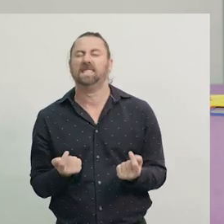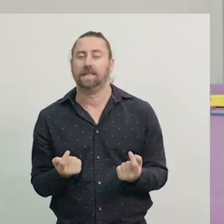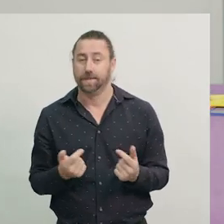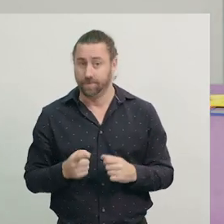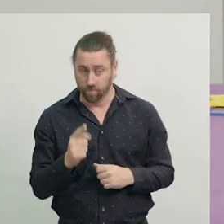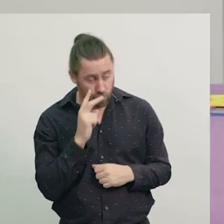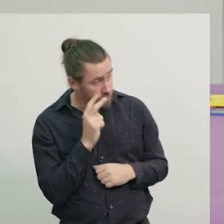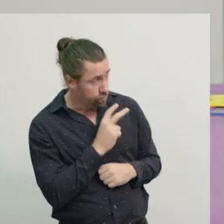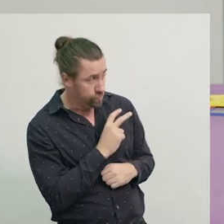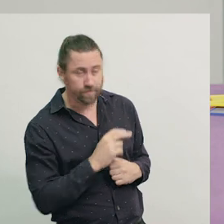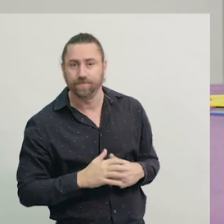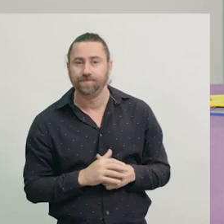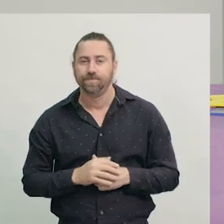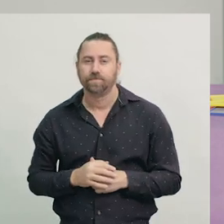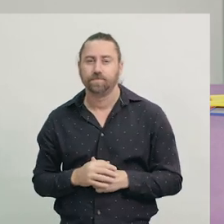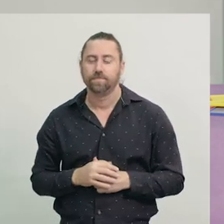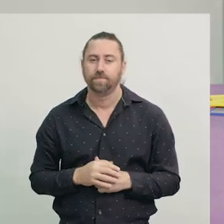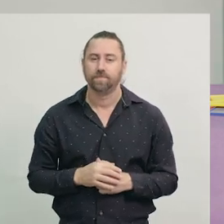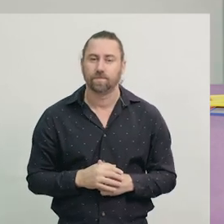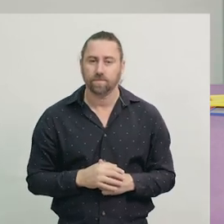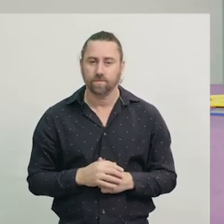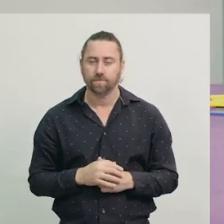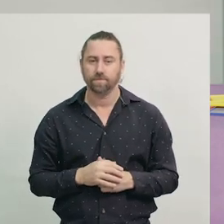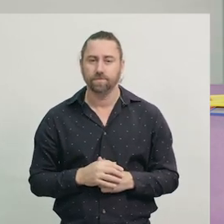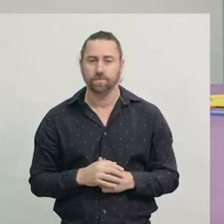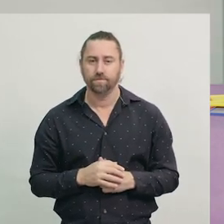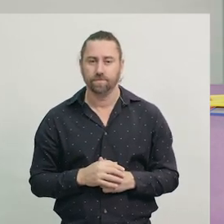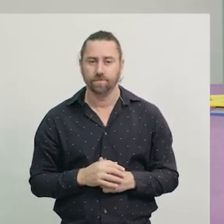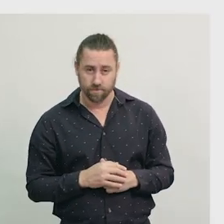All right, so draw your lines like this.